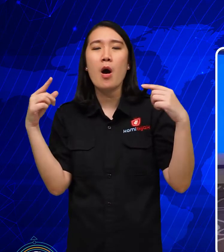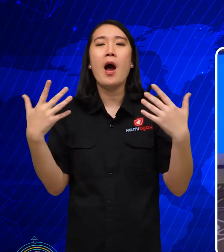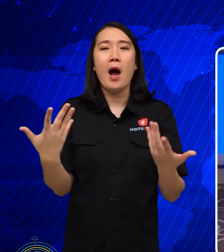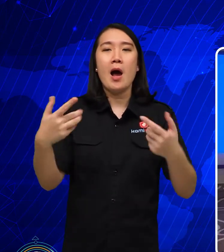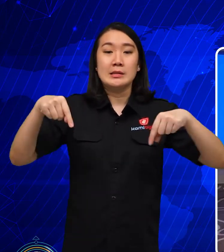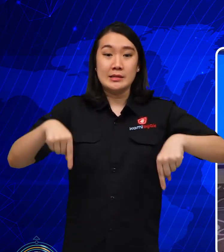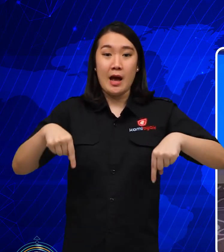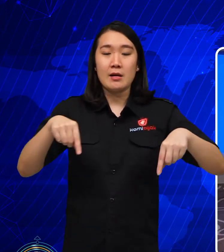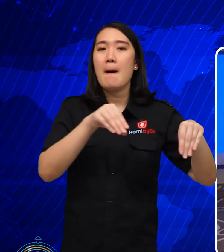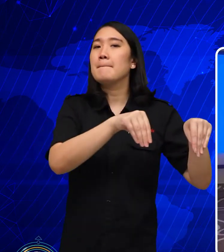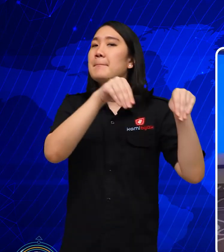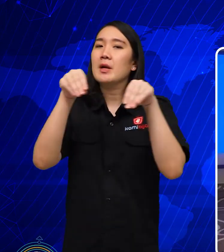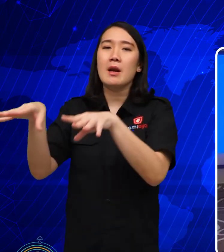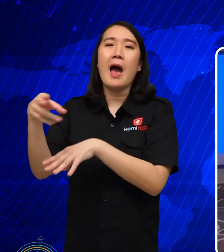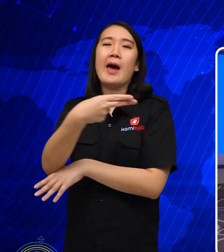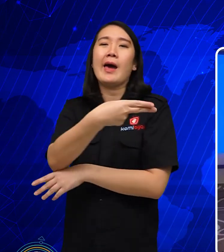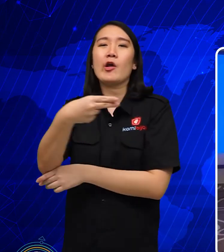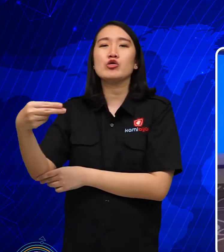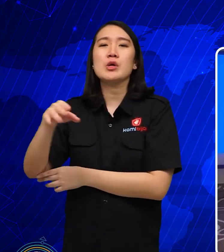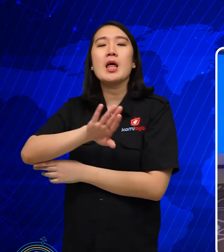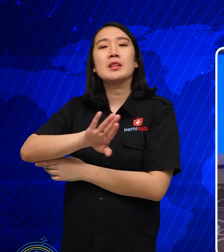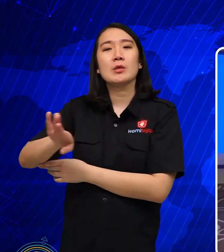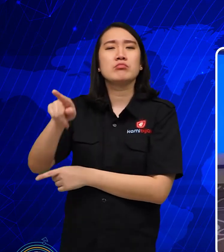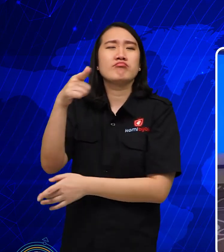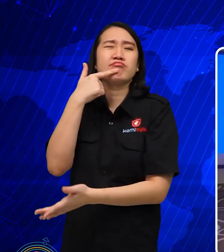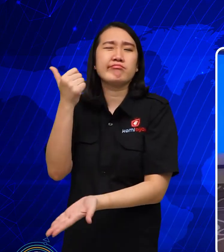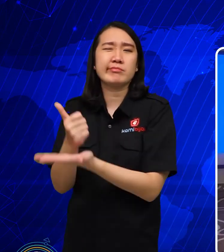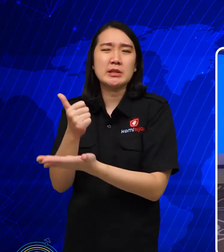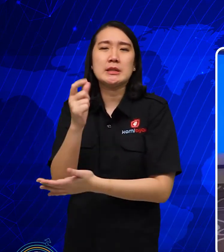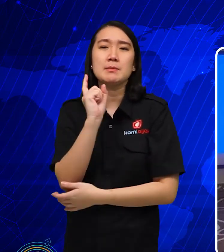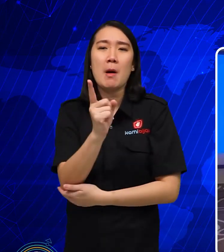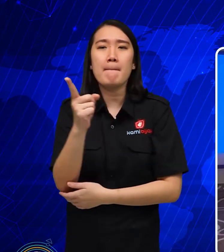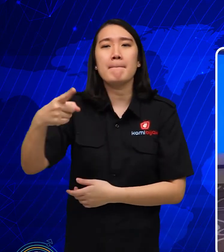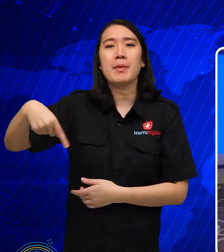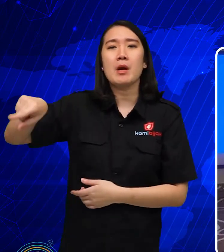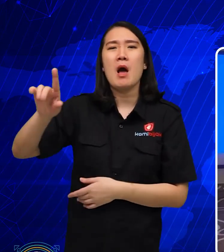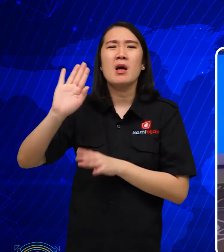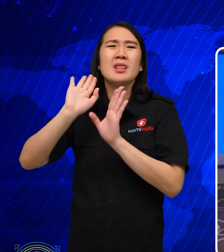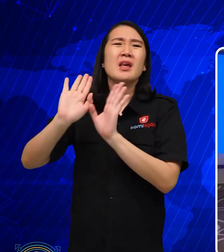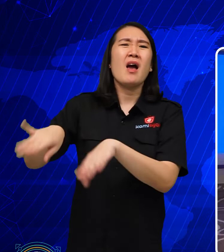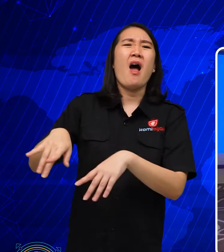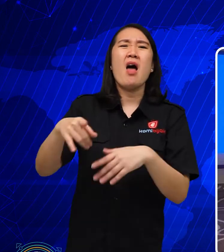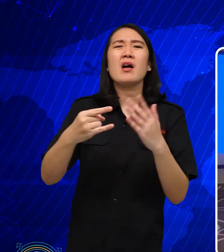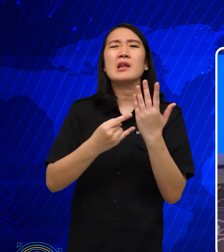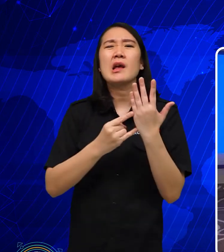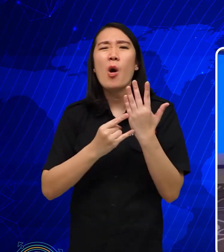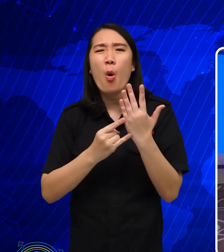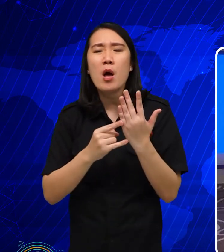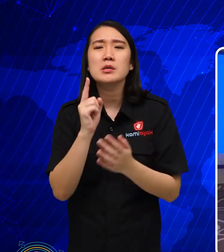then now turn to Eastern Indonesia and it's important because they're behind the technology,